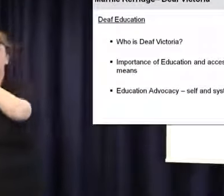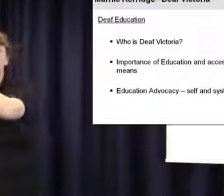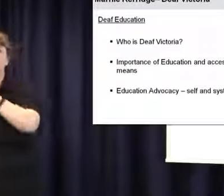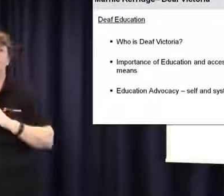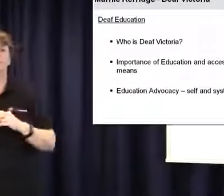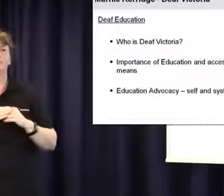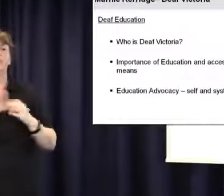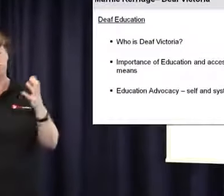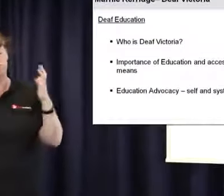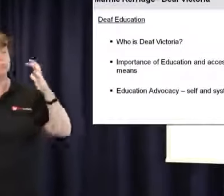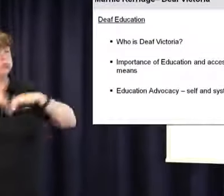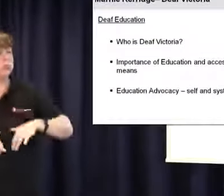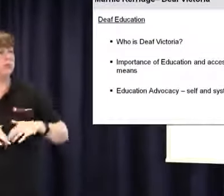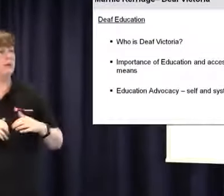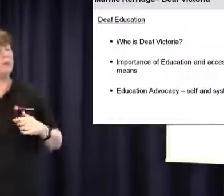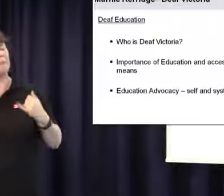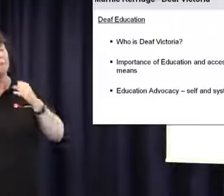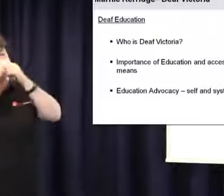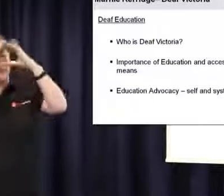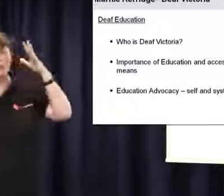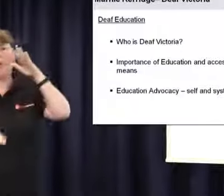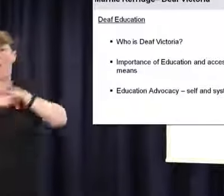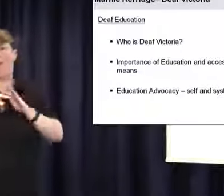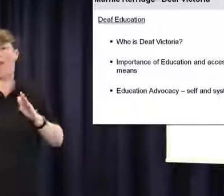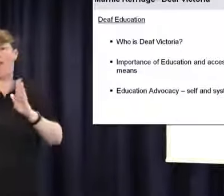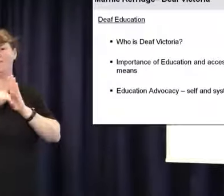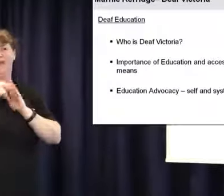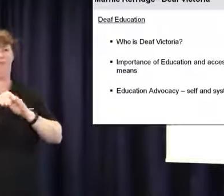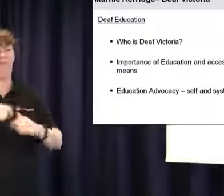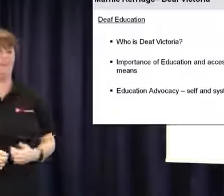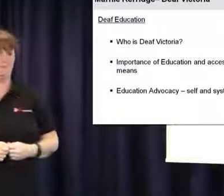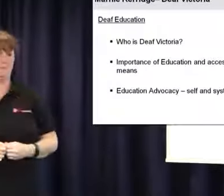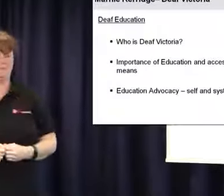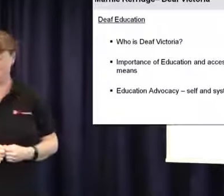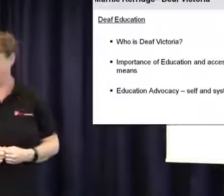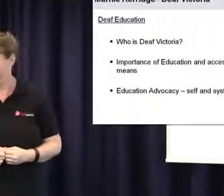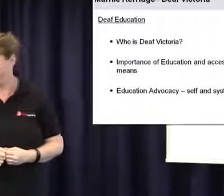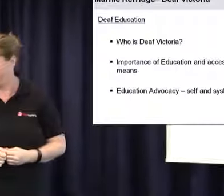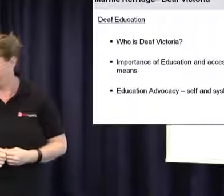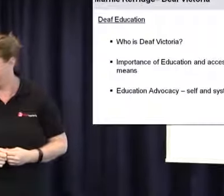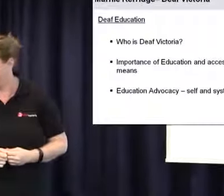child to gain access to the things that the wider community take for granted. This is